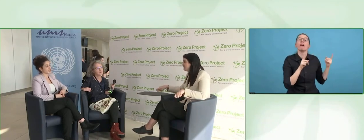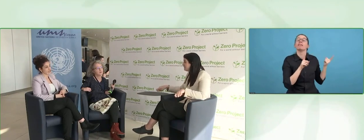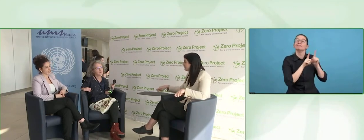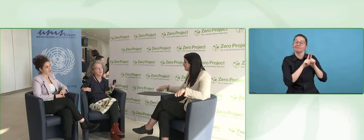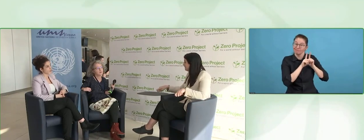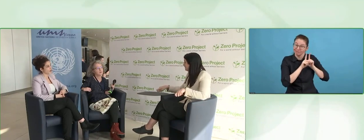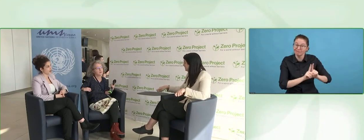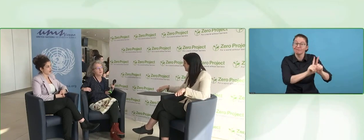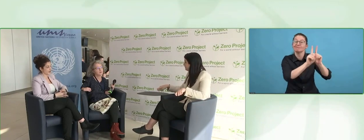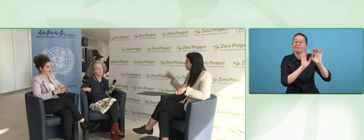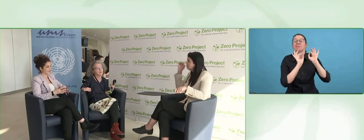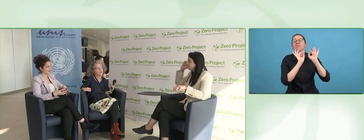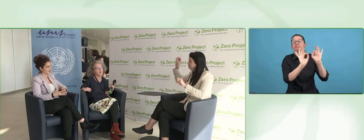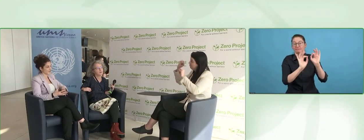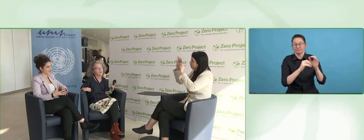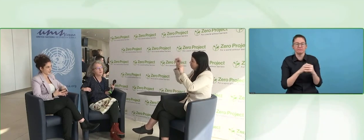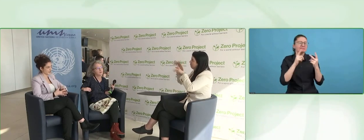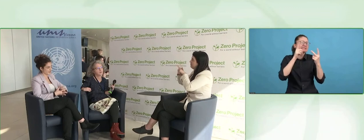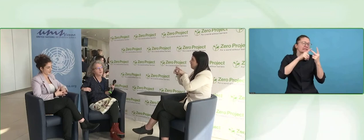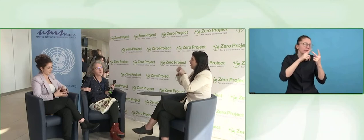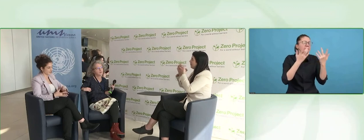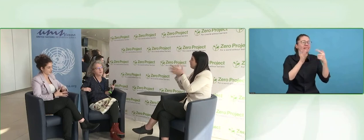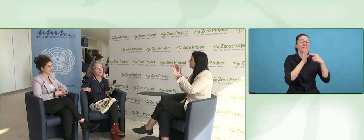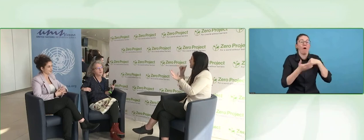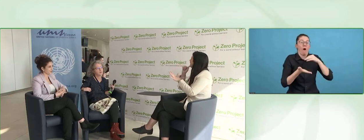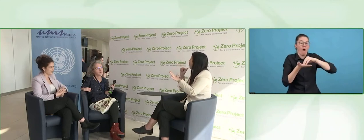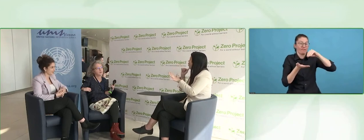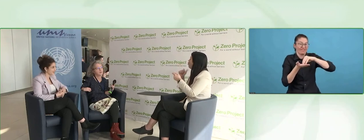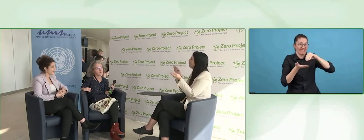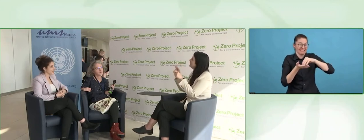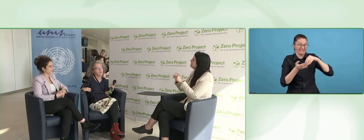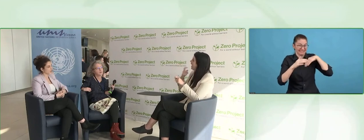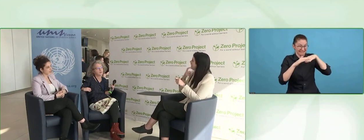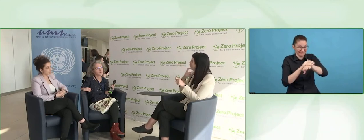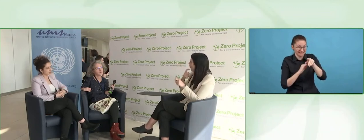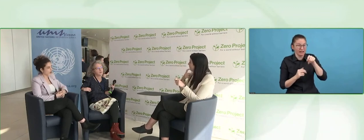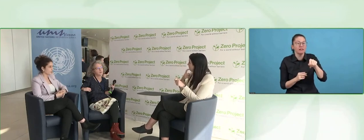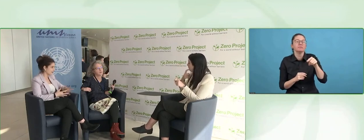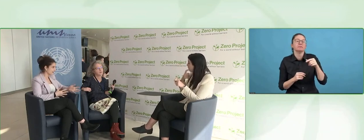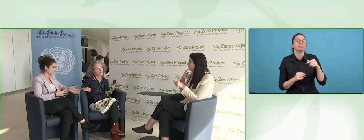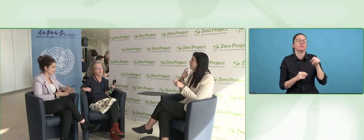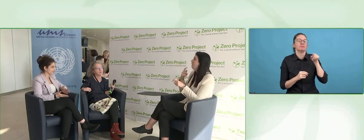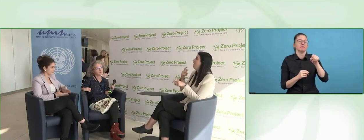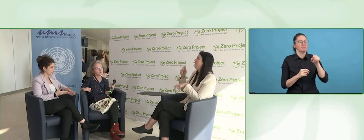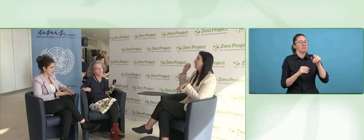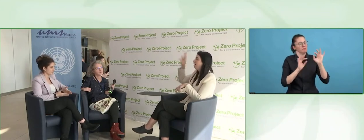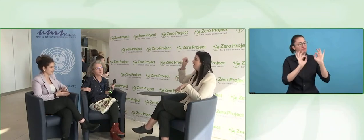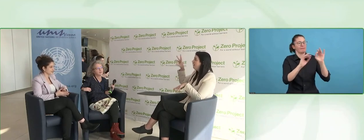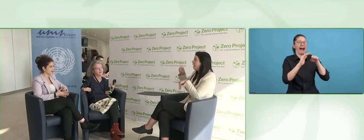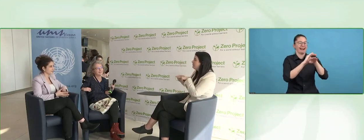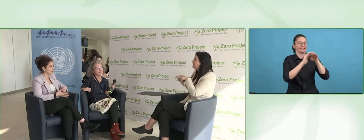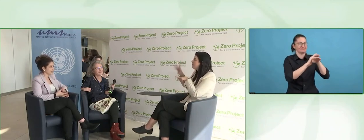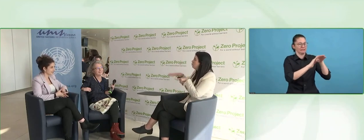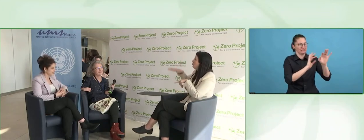we changed it to a light flash for me. Green or red, it depends on the meaning.